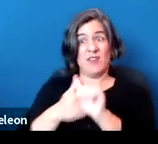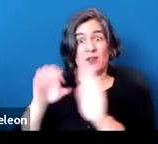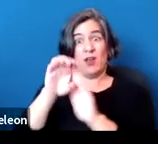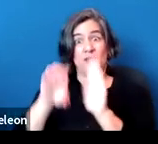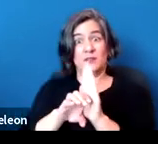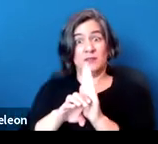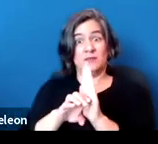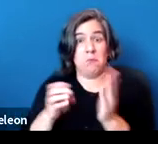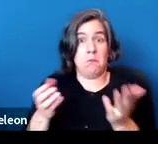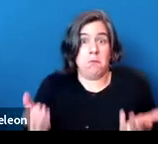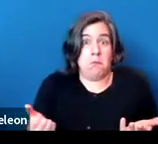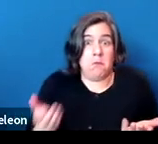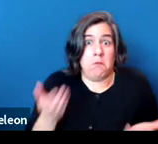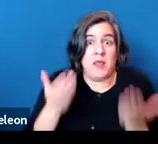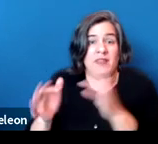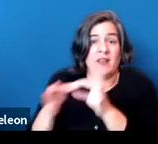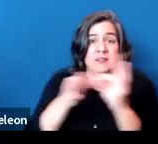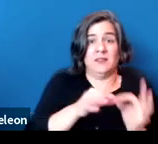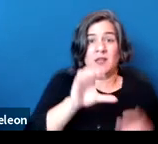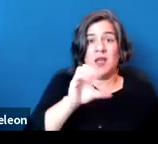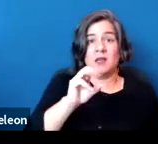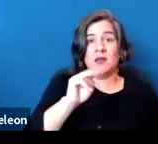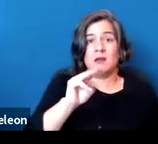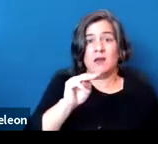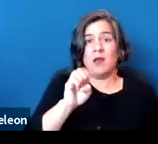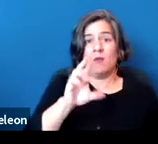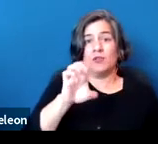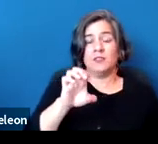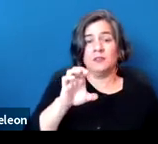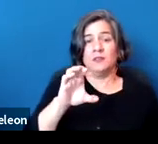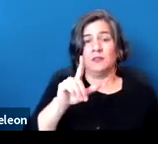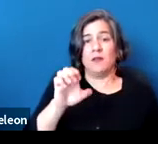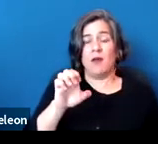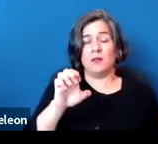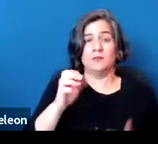which says that nothing in the ADA is intended to preclude the prohibition of smoking, which,